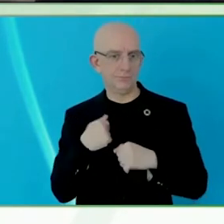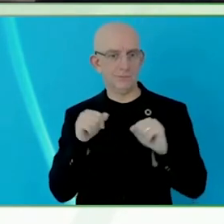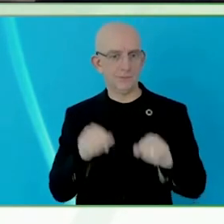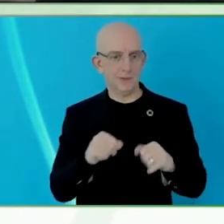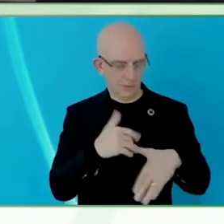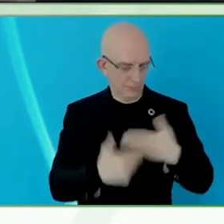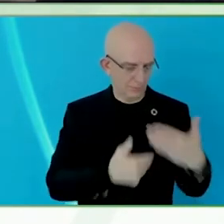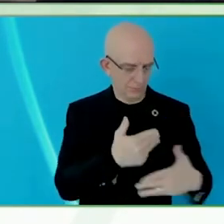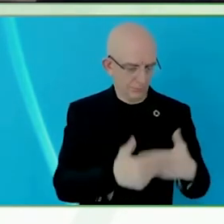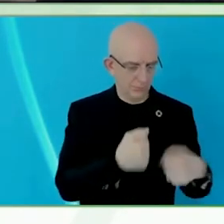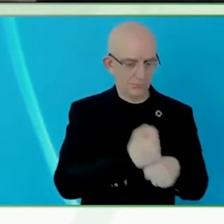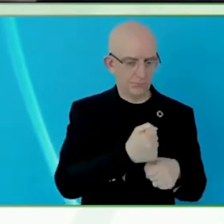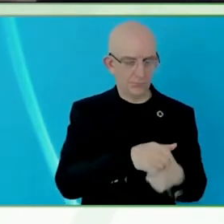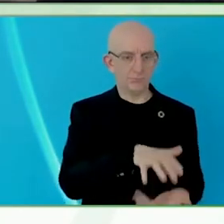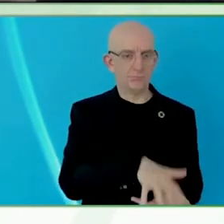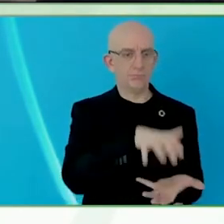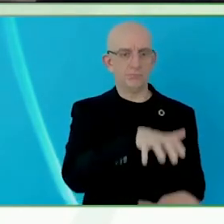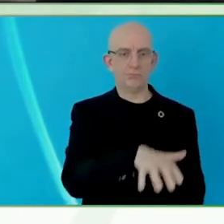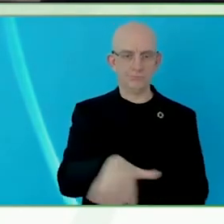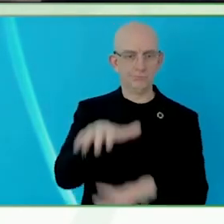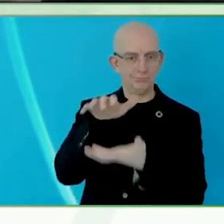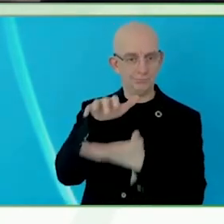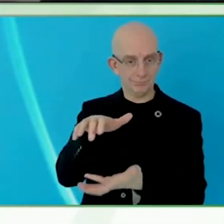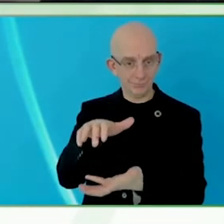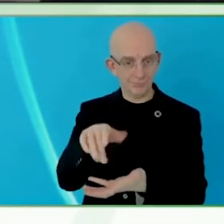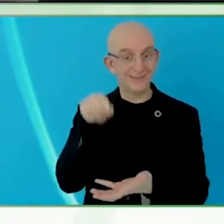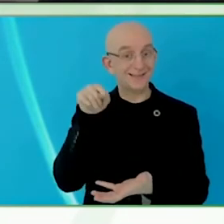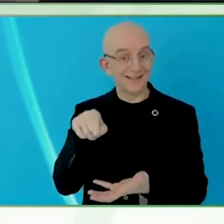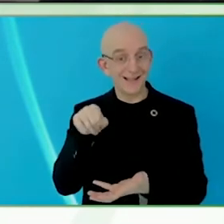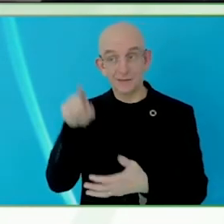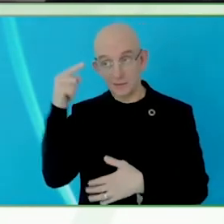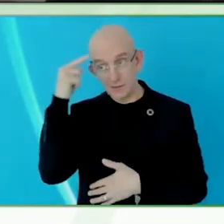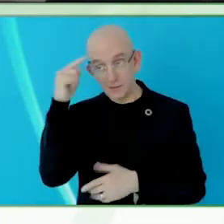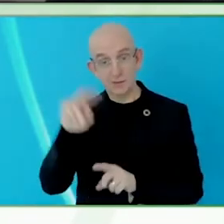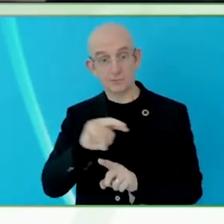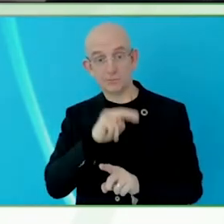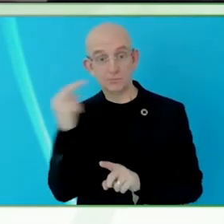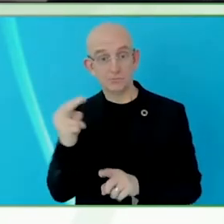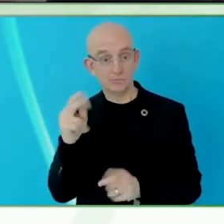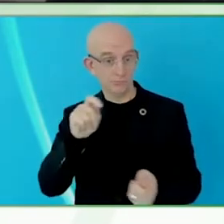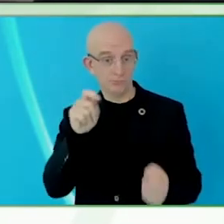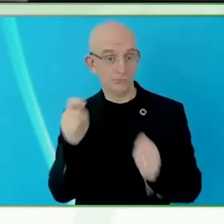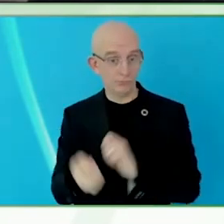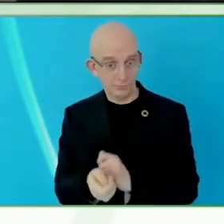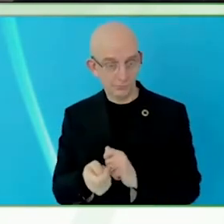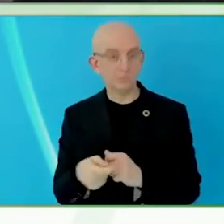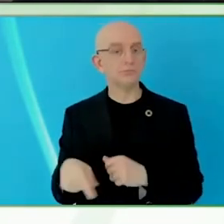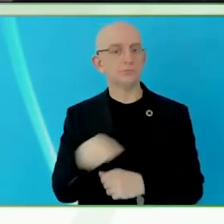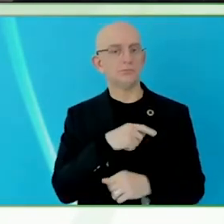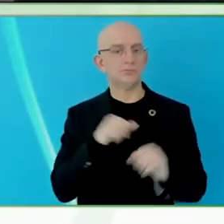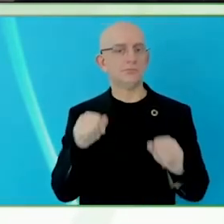our proposals will be evaluated on merit, and will not be evaluated